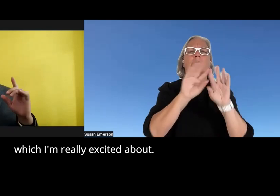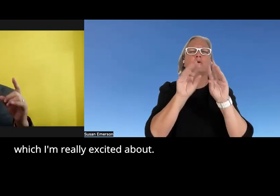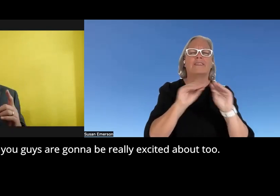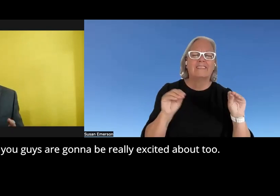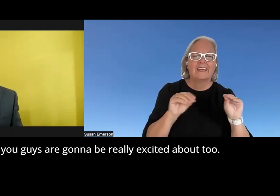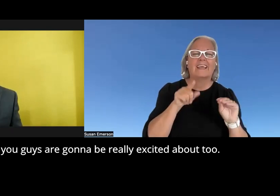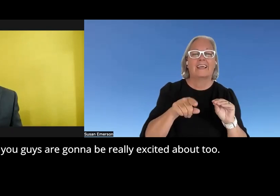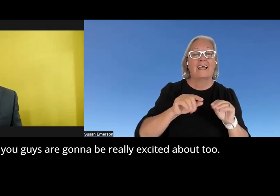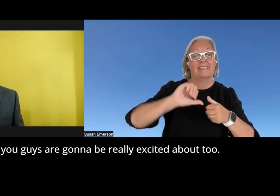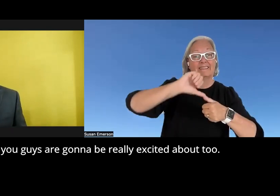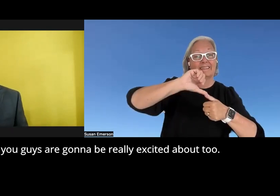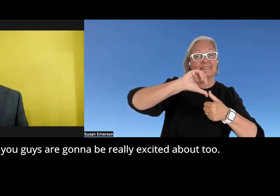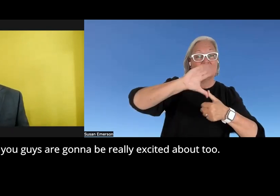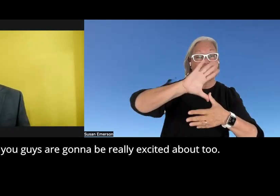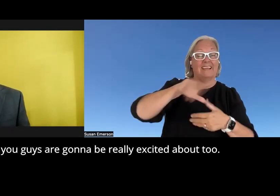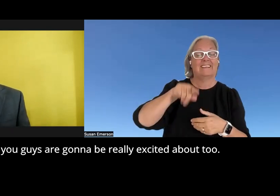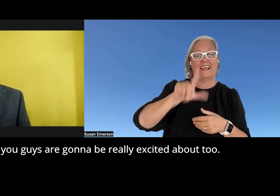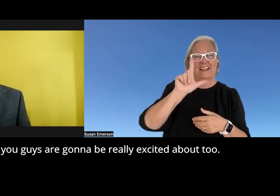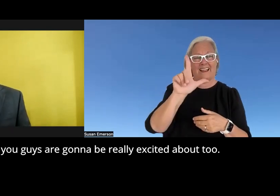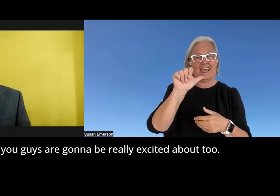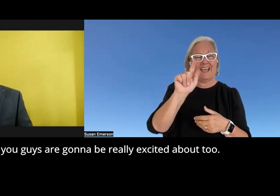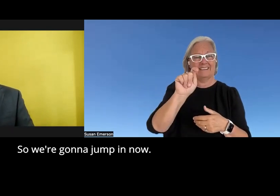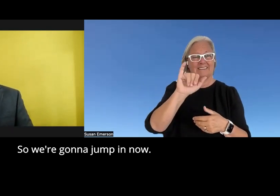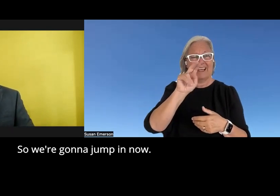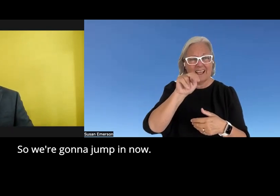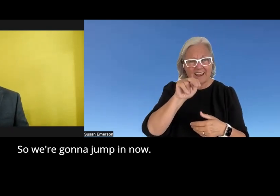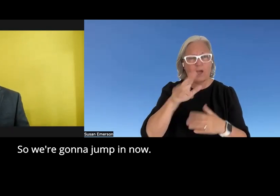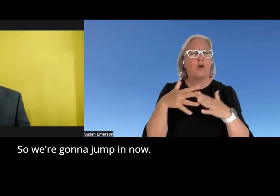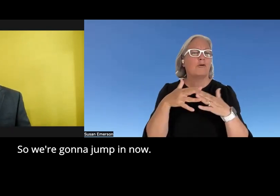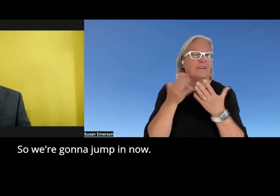about and I think you guys are going to be really excited about too so we are going to